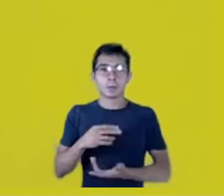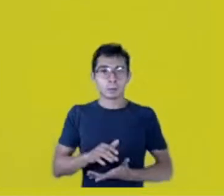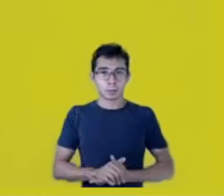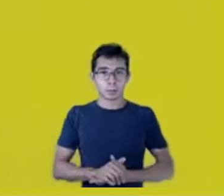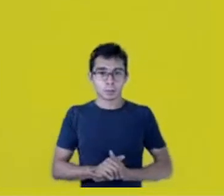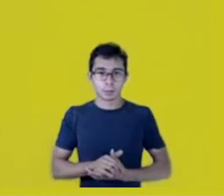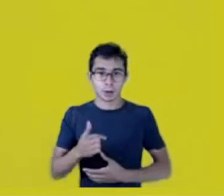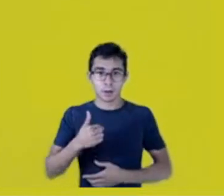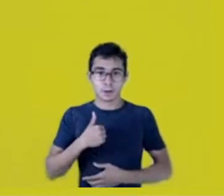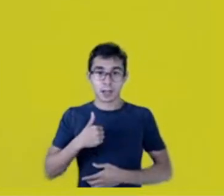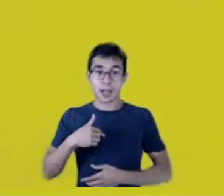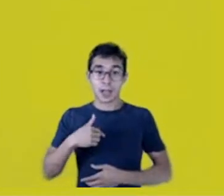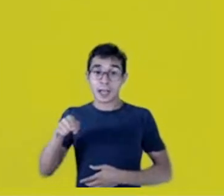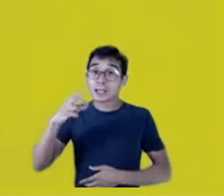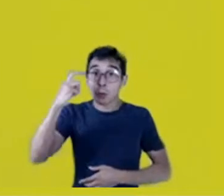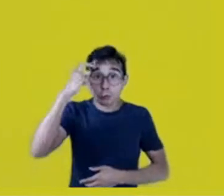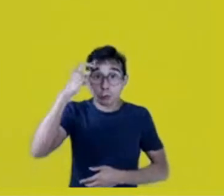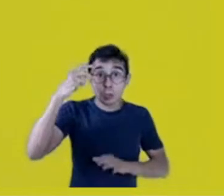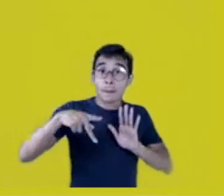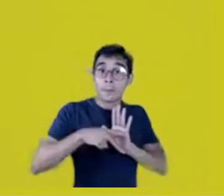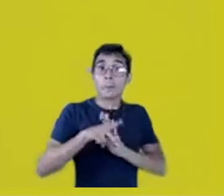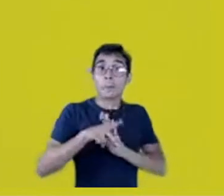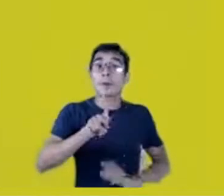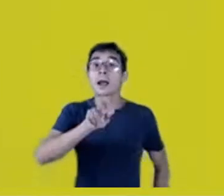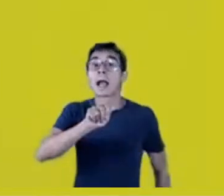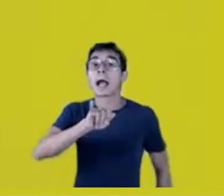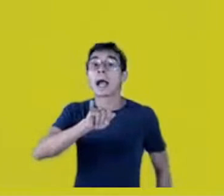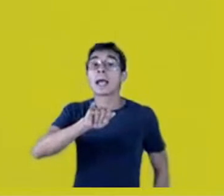It’s Kaingáng culture, it’s a Kaingáng right. It has to be recognized as Kaingáng.